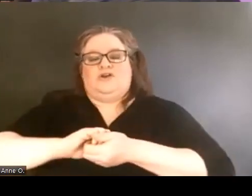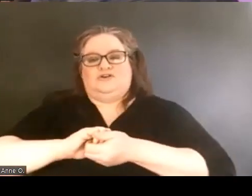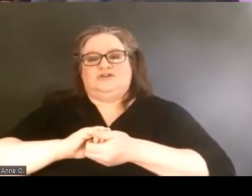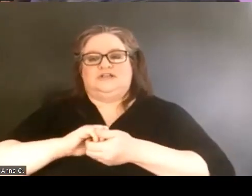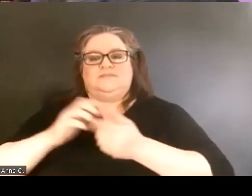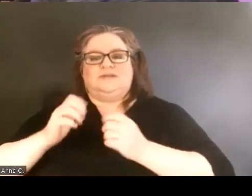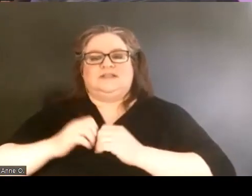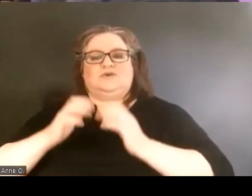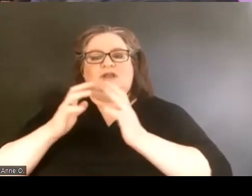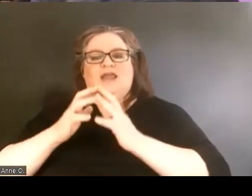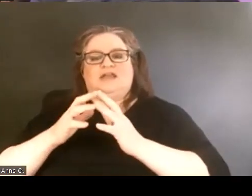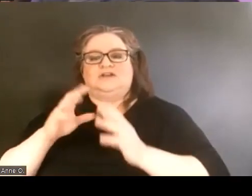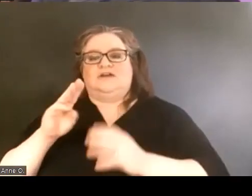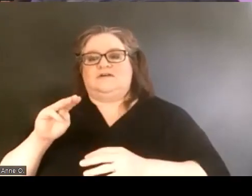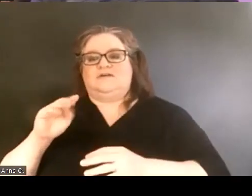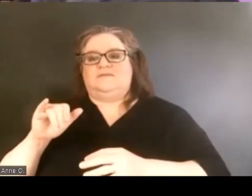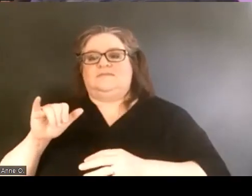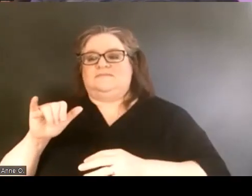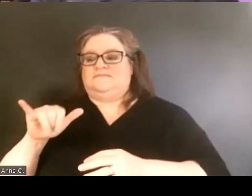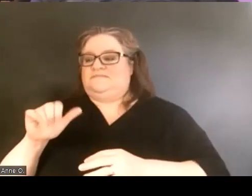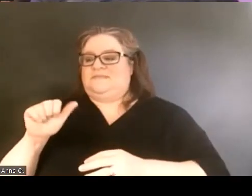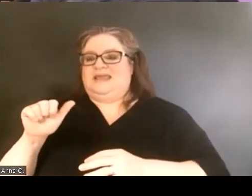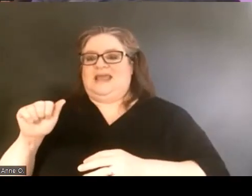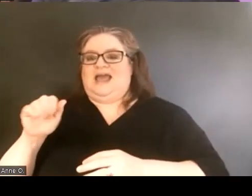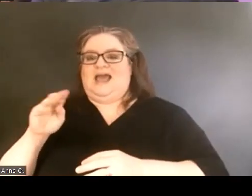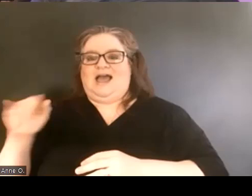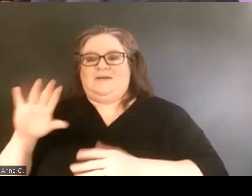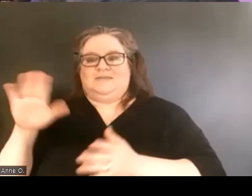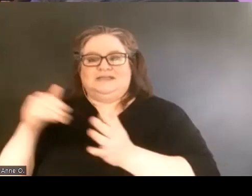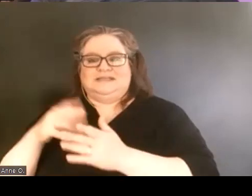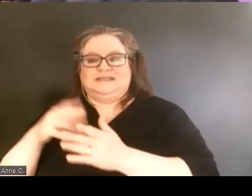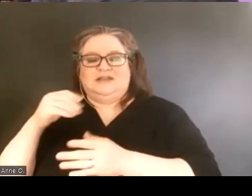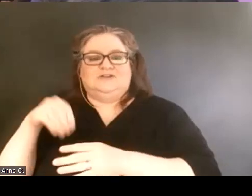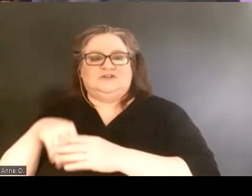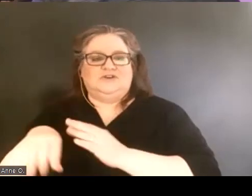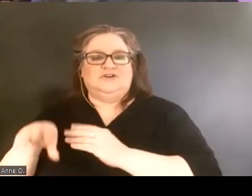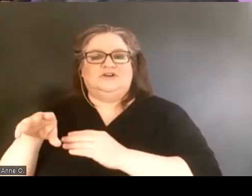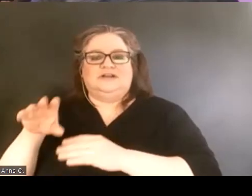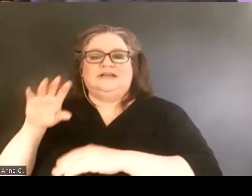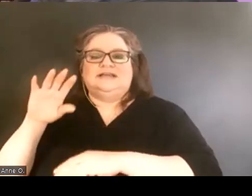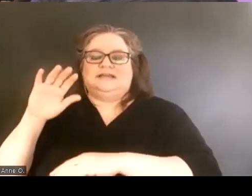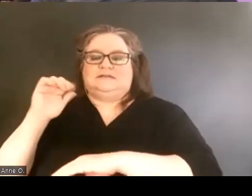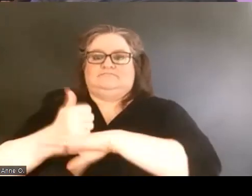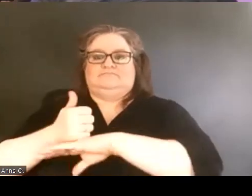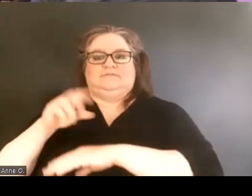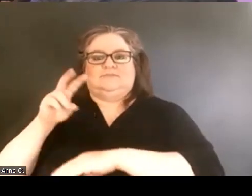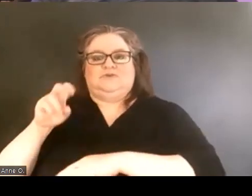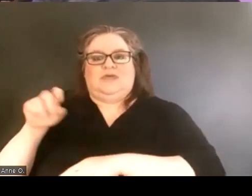Myaamia Center at Miami University in 2001. The work of the Myaamia Center